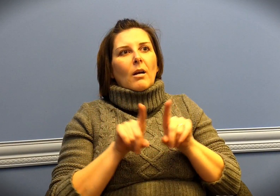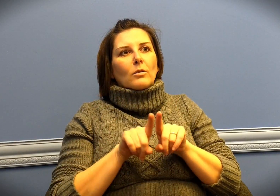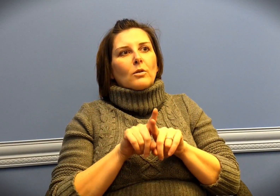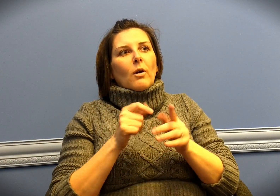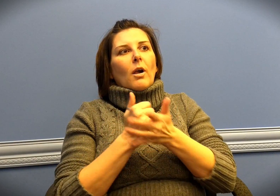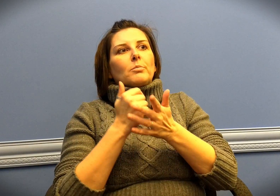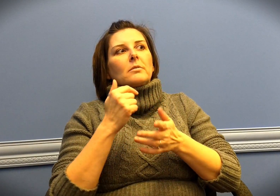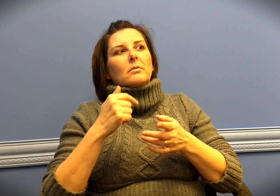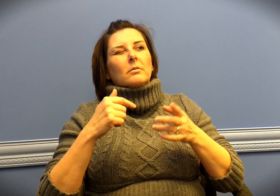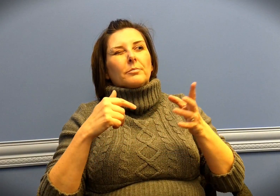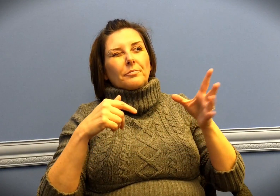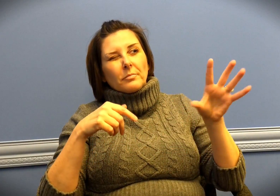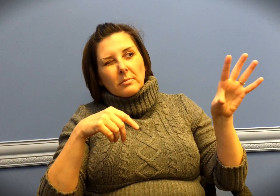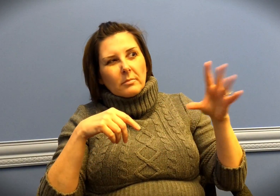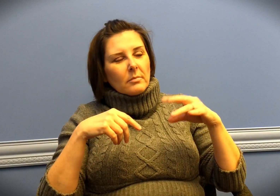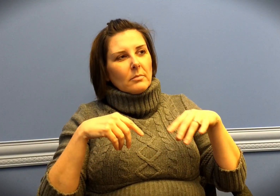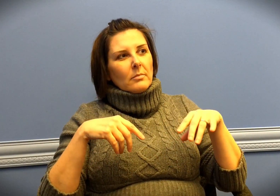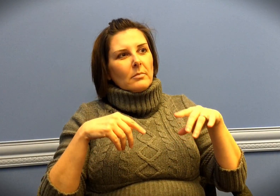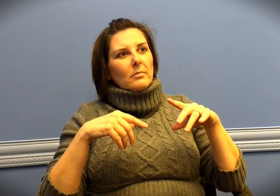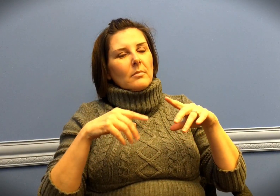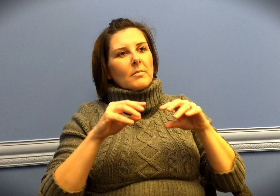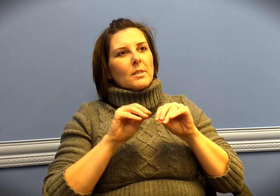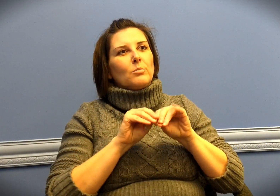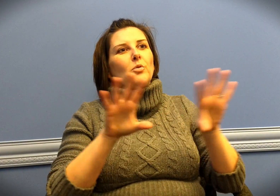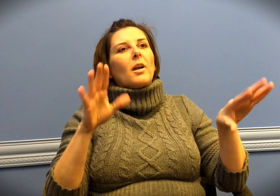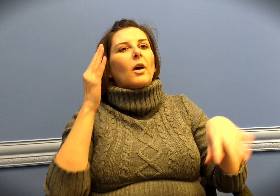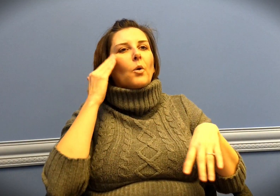It also spreads awareness about the Deaf Community.